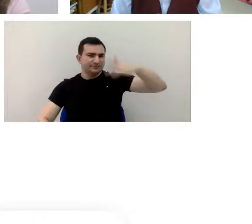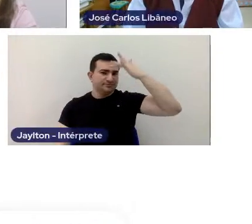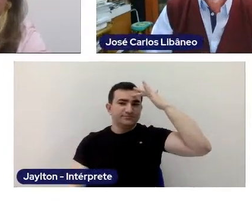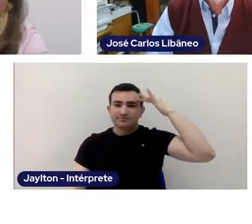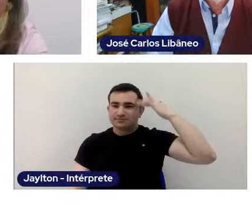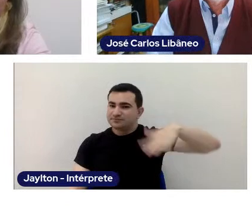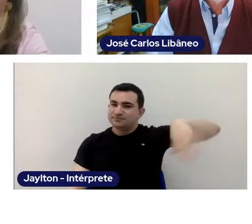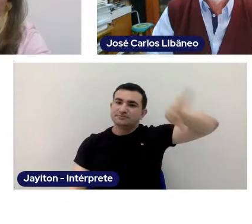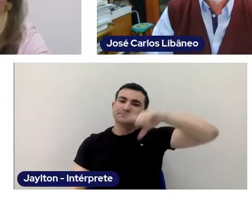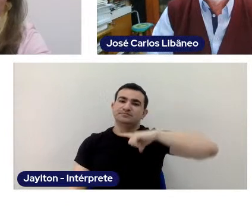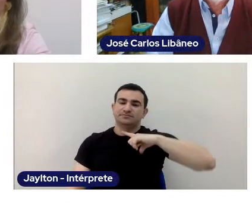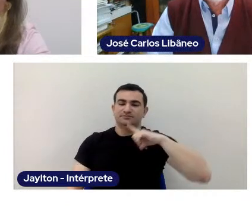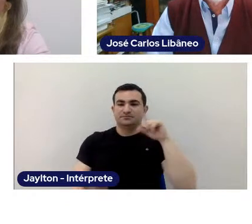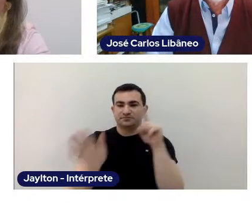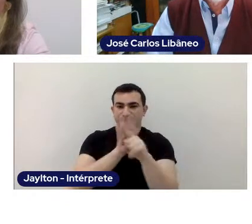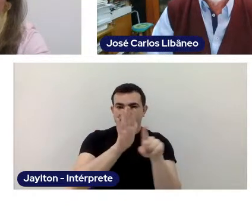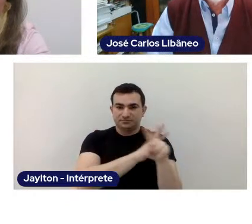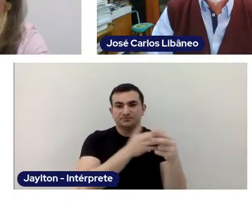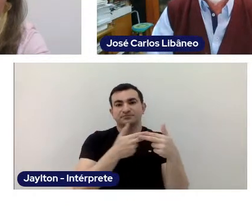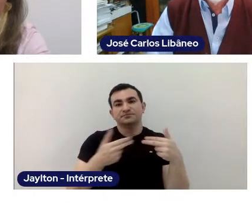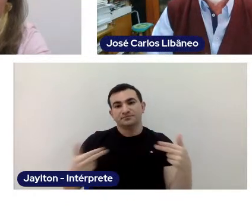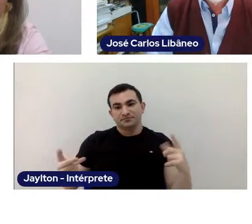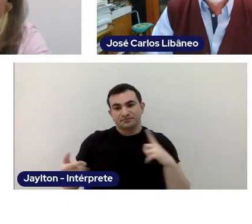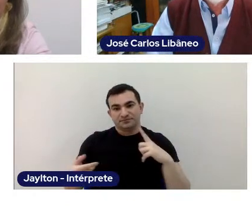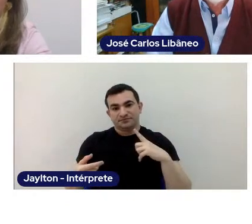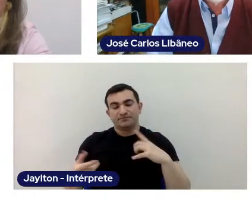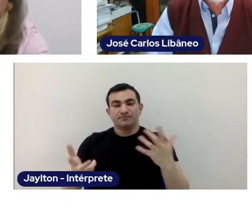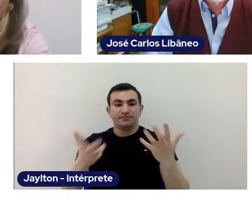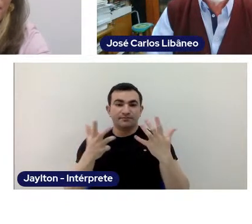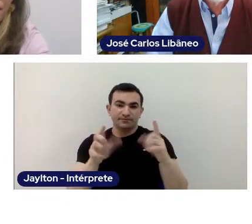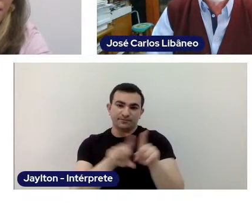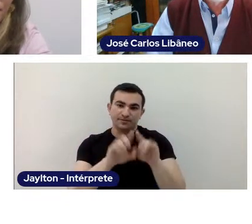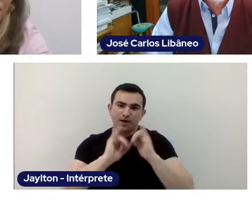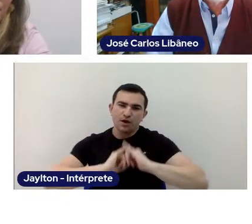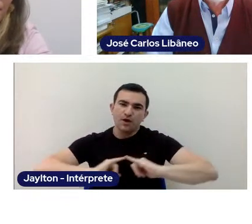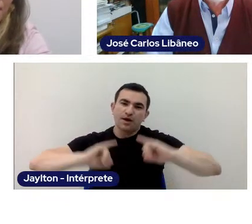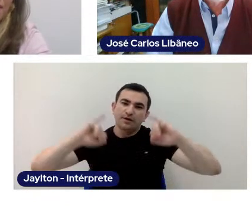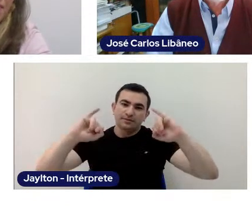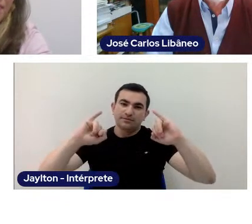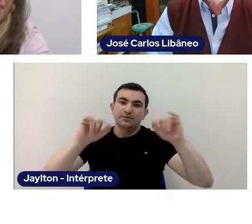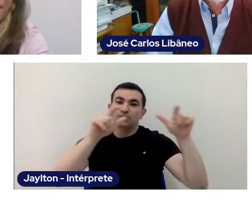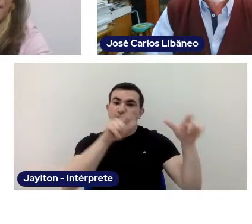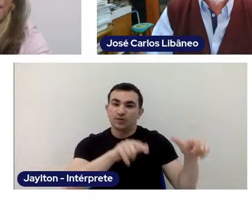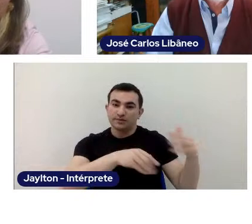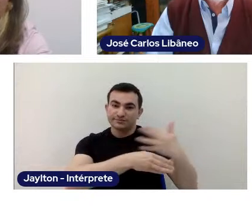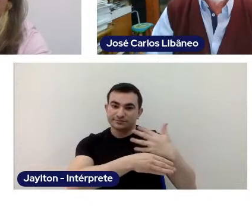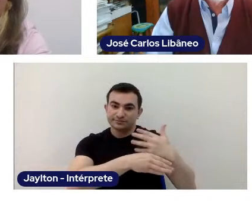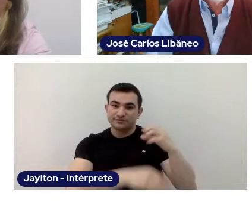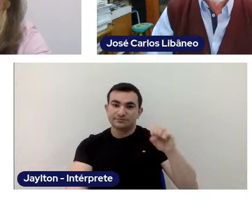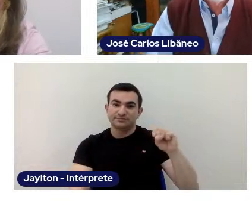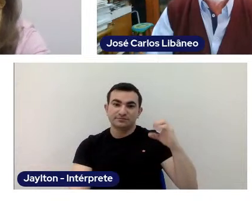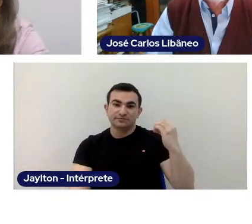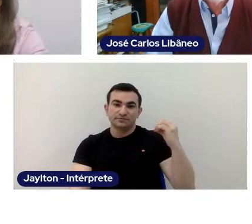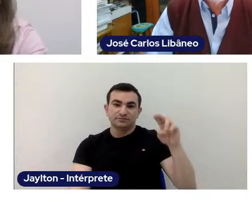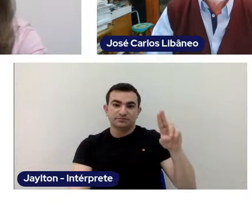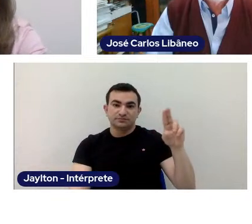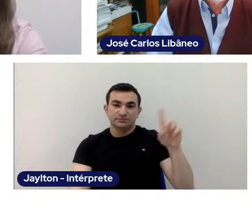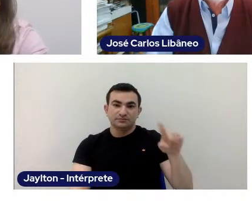We are getting a lot of questions here in chat box, so it's hard to get everyone. Also, we mentioned city Sousa...